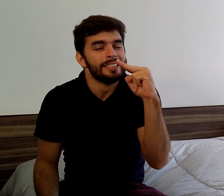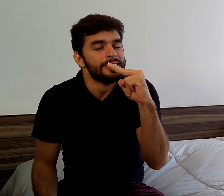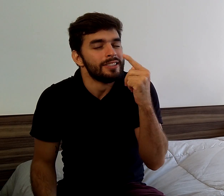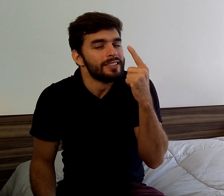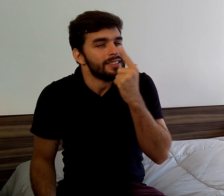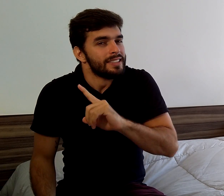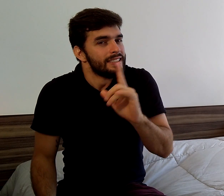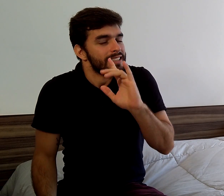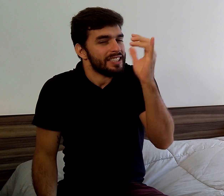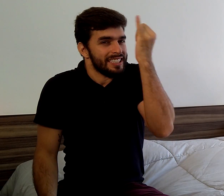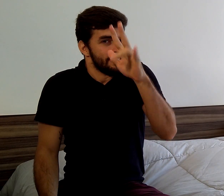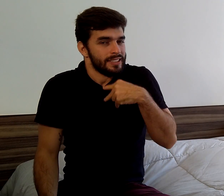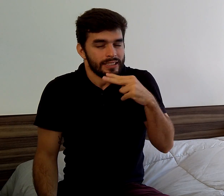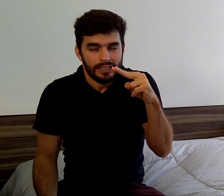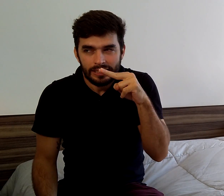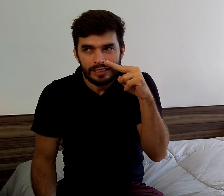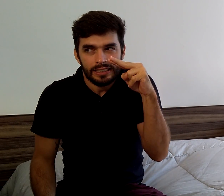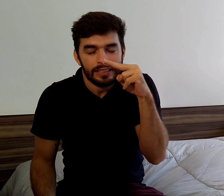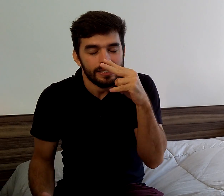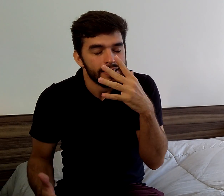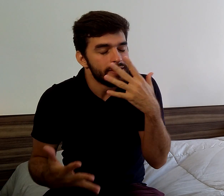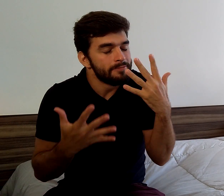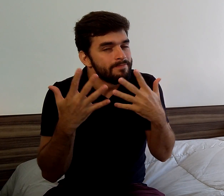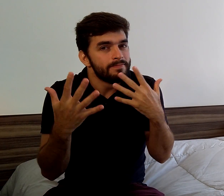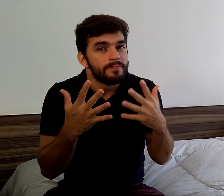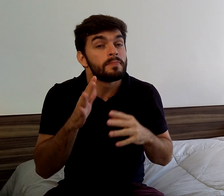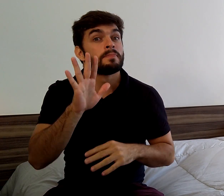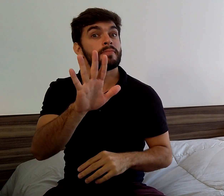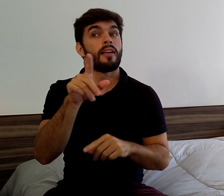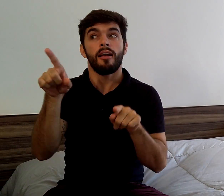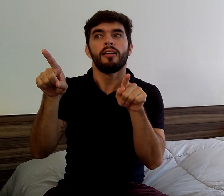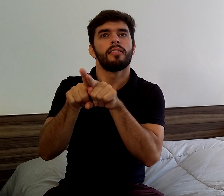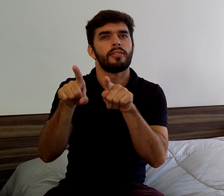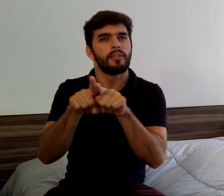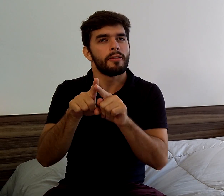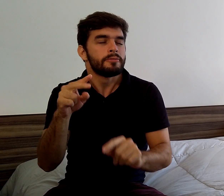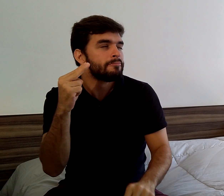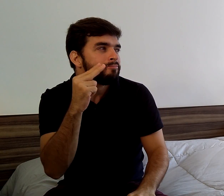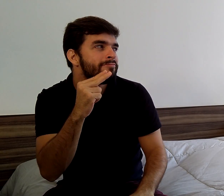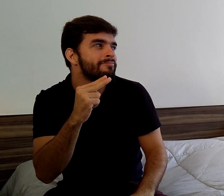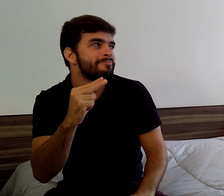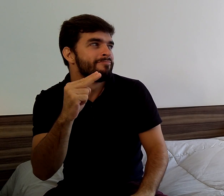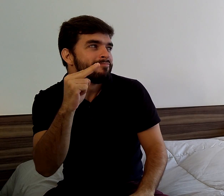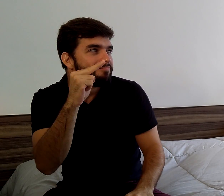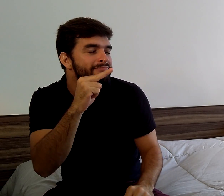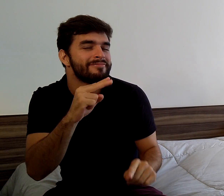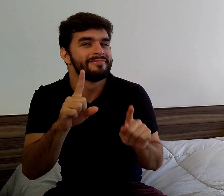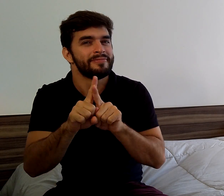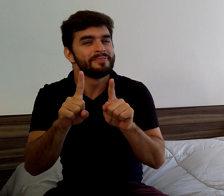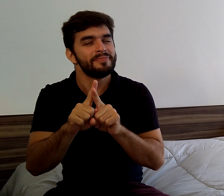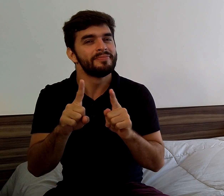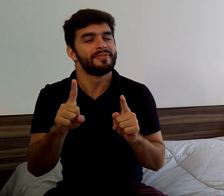But I couldn't help me. And she returned me the look.